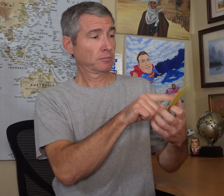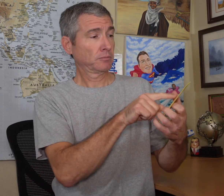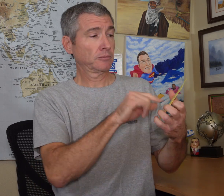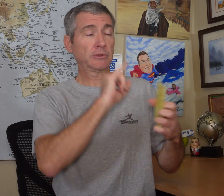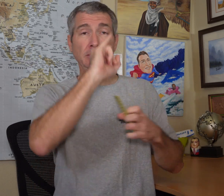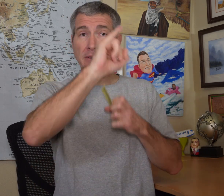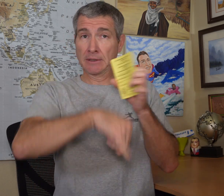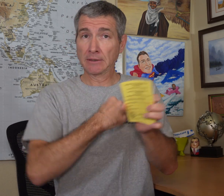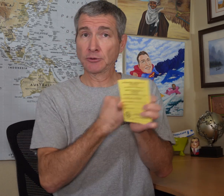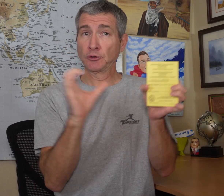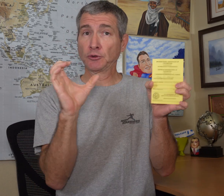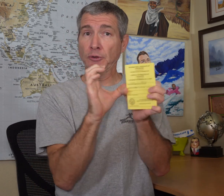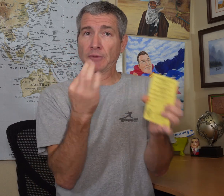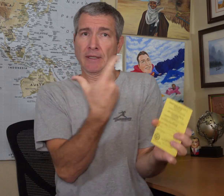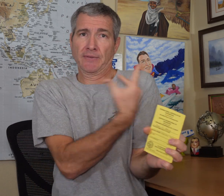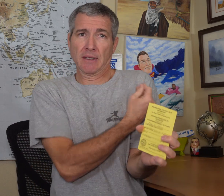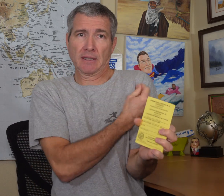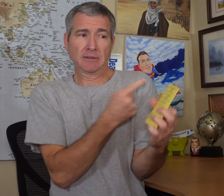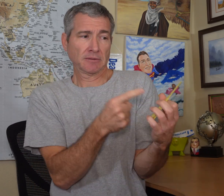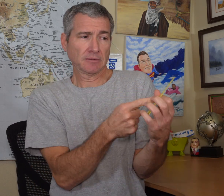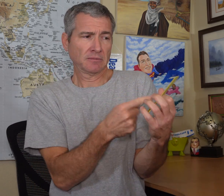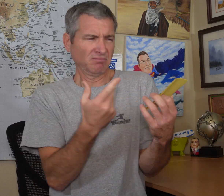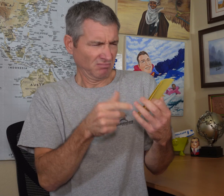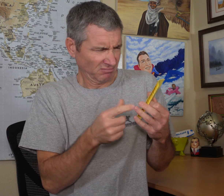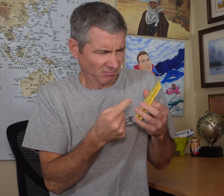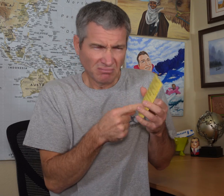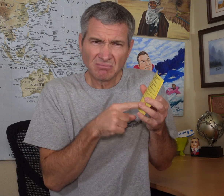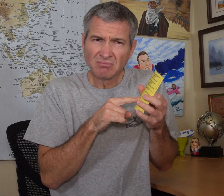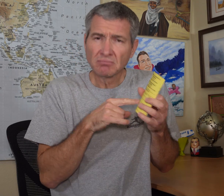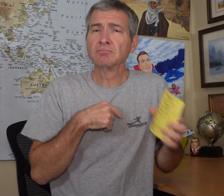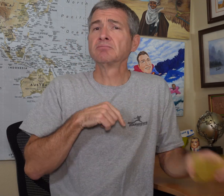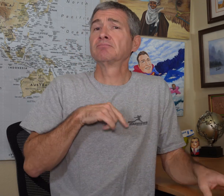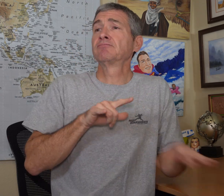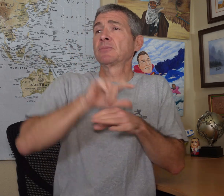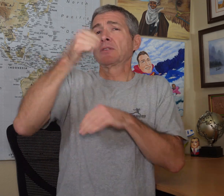Here is the International Certificate of Vaccination. What's that?